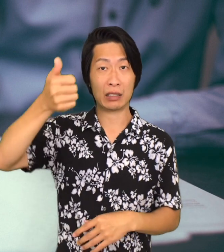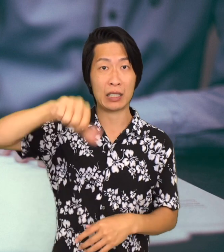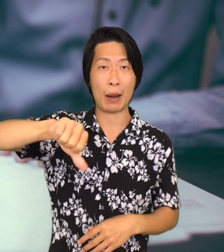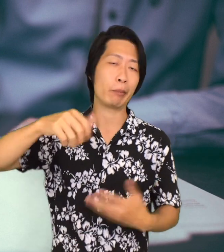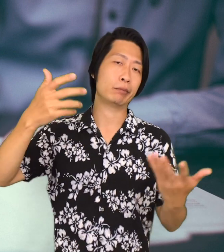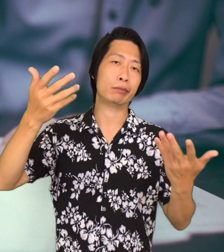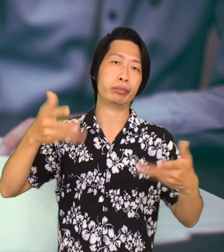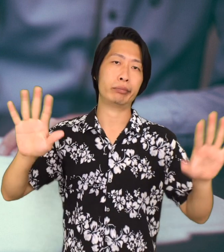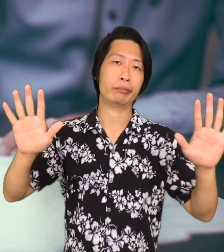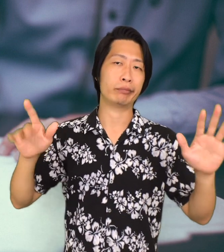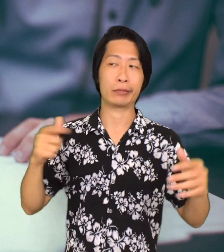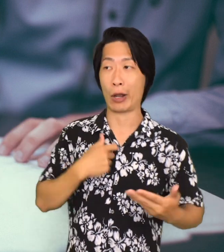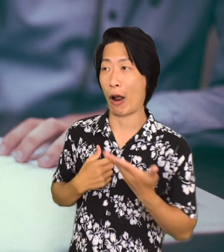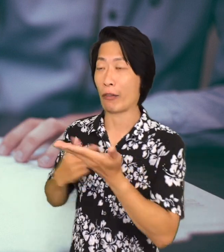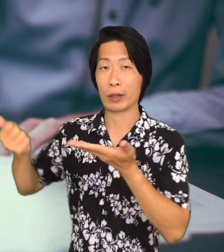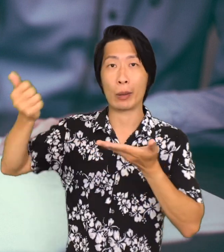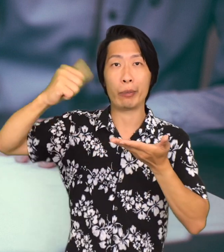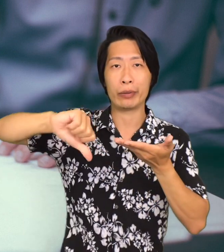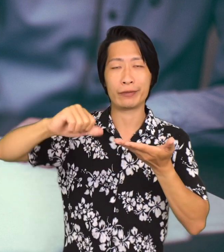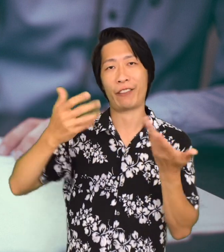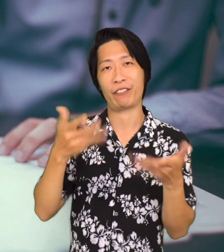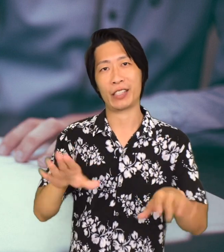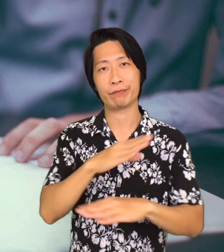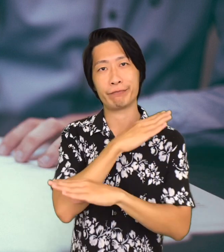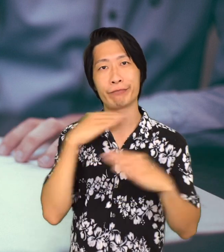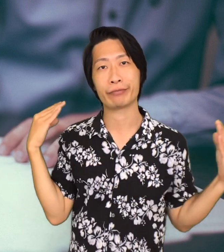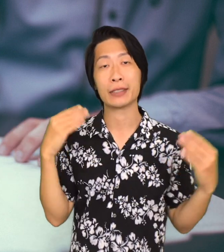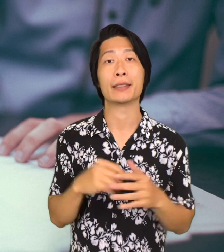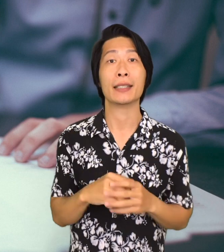that's it. They don't like what we've offered.